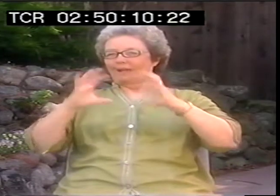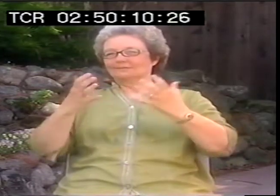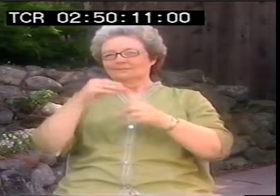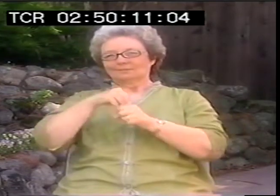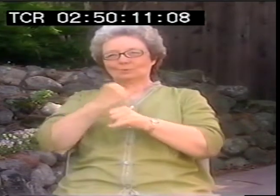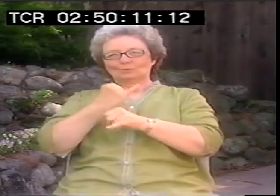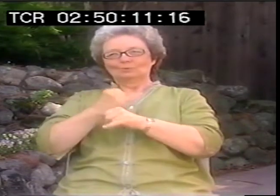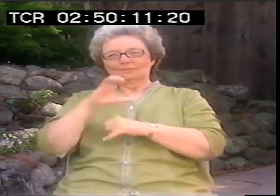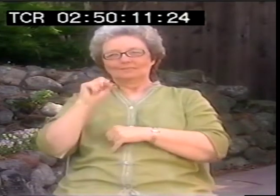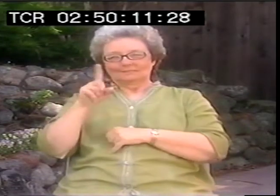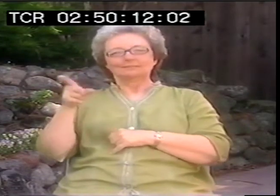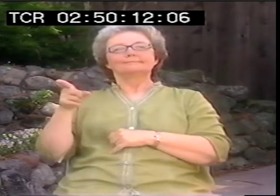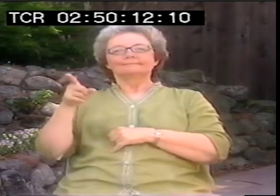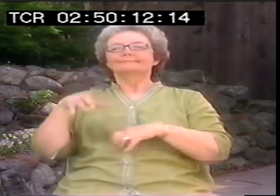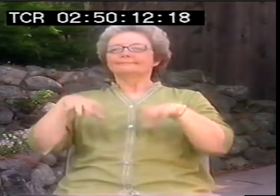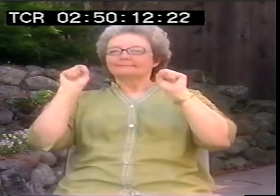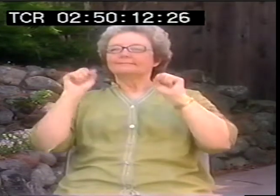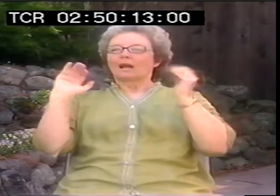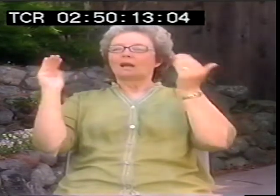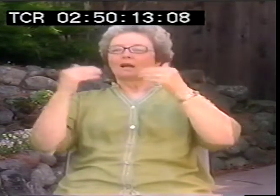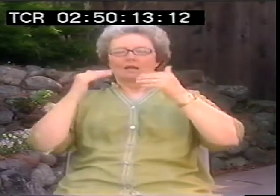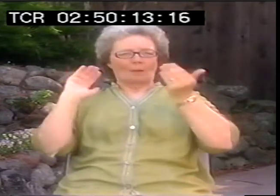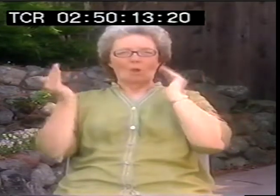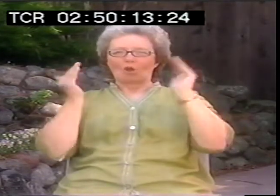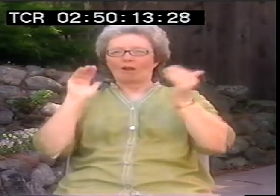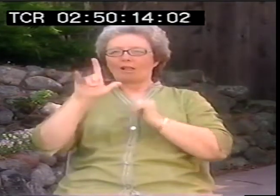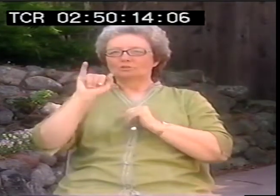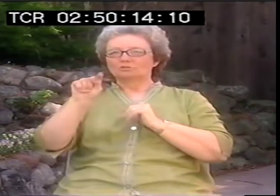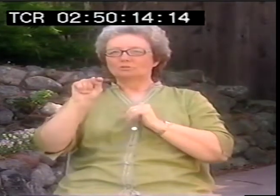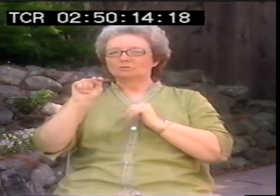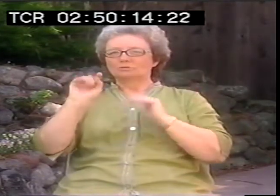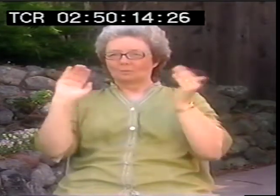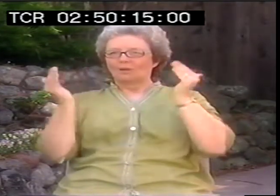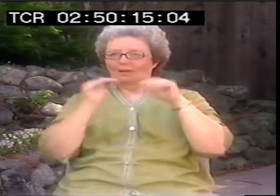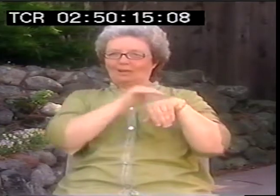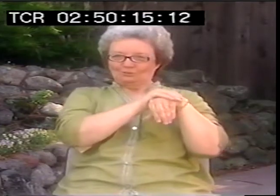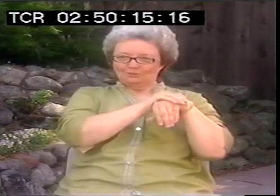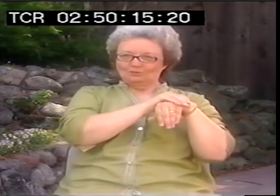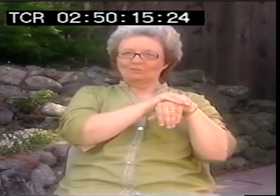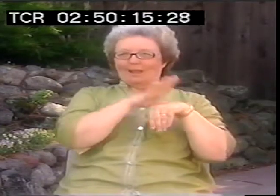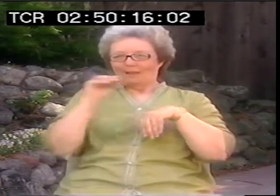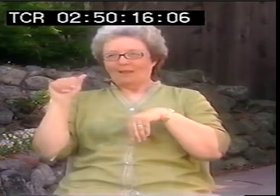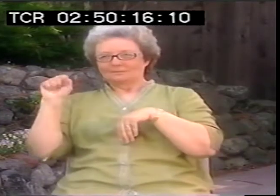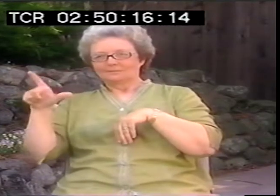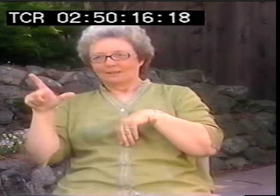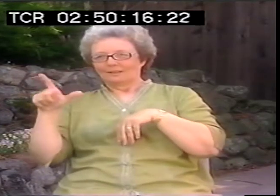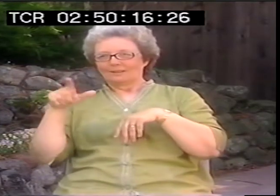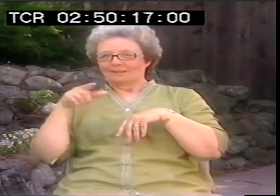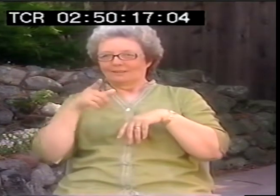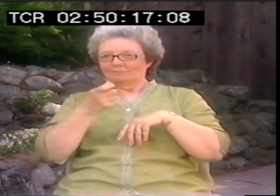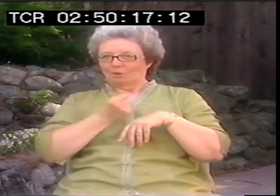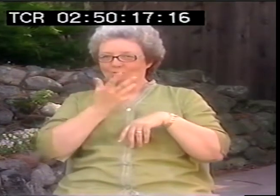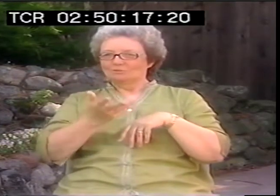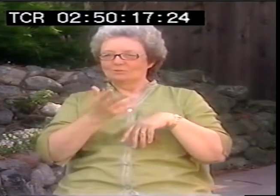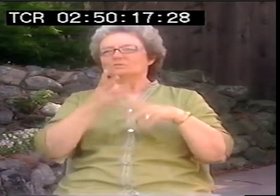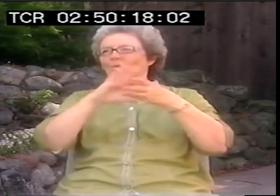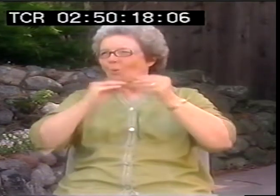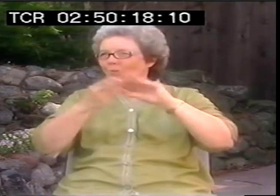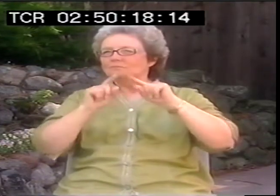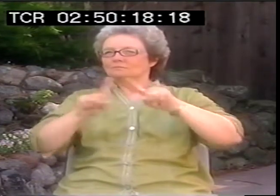My son took a class at California School for the Deaf, “comparative literature,” which looked at English and ASL poetry.